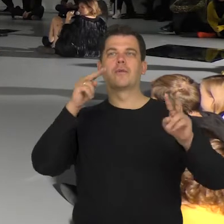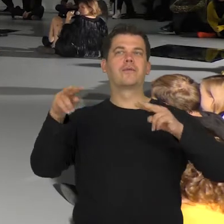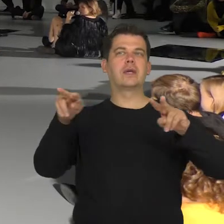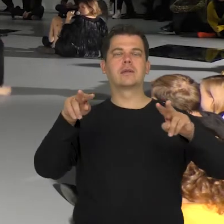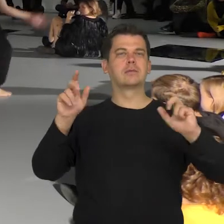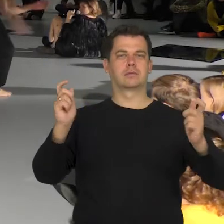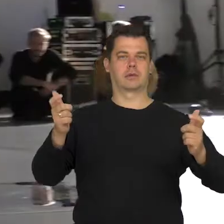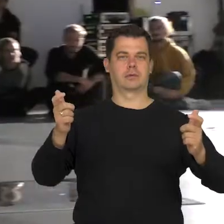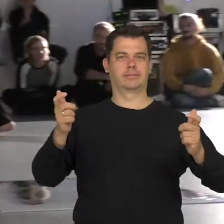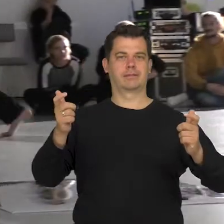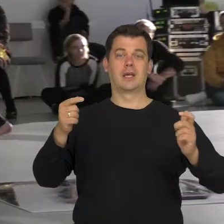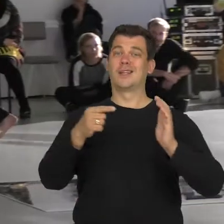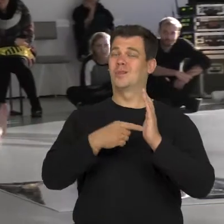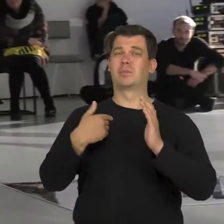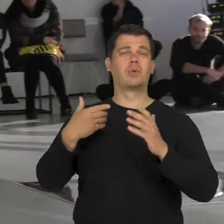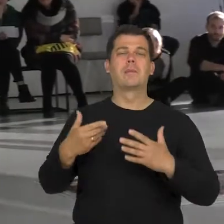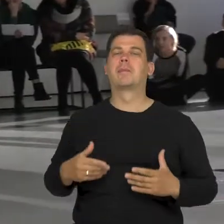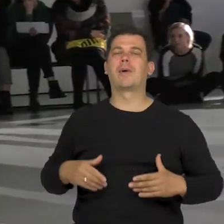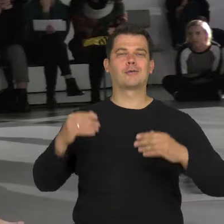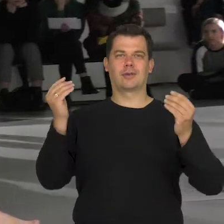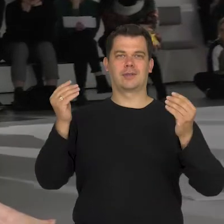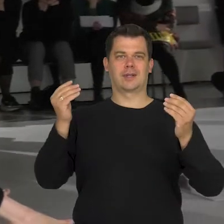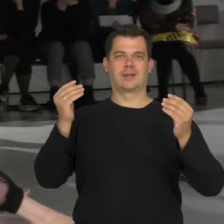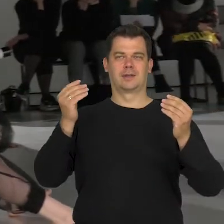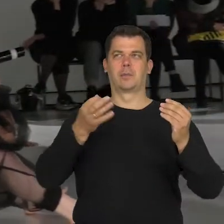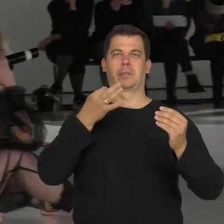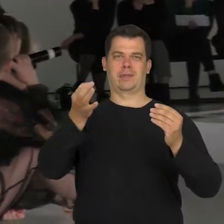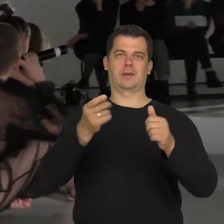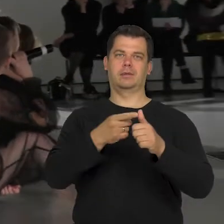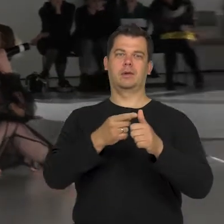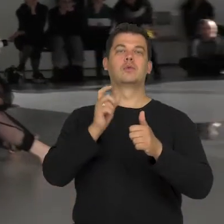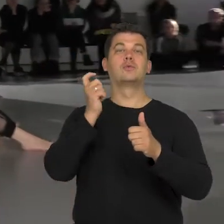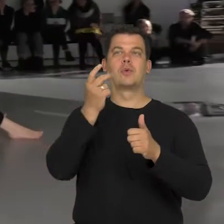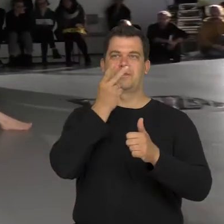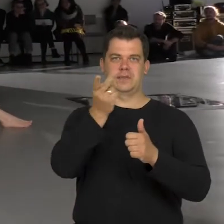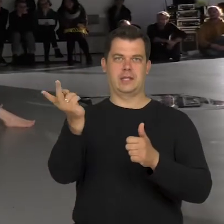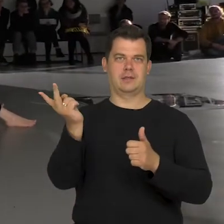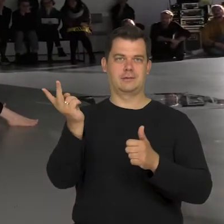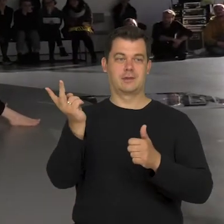Our work was focused on that initial question which lead to more questions